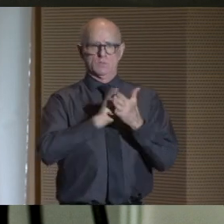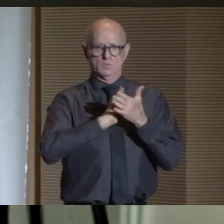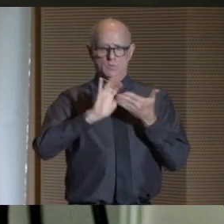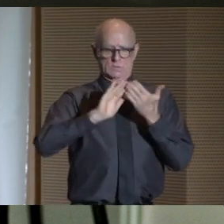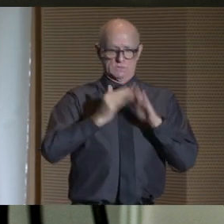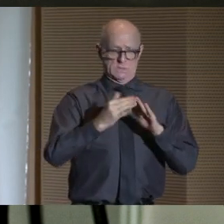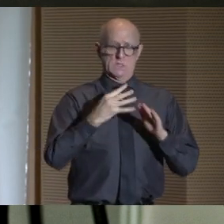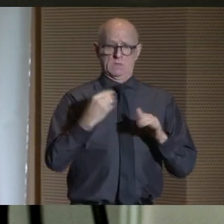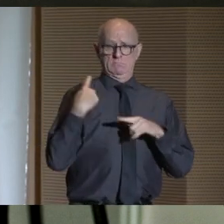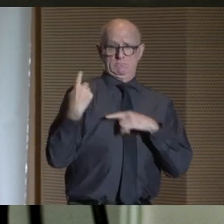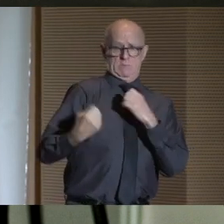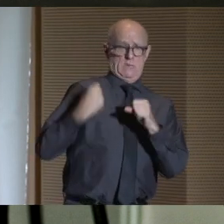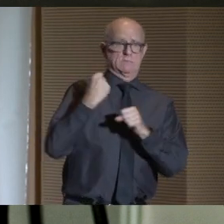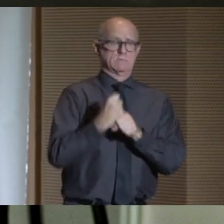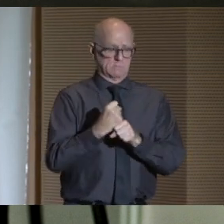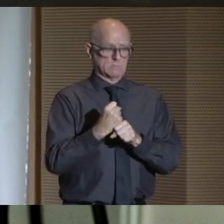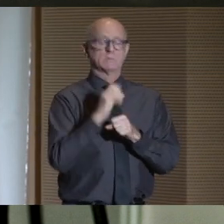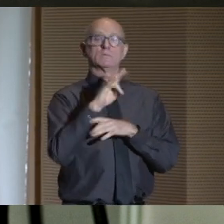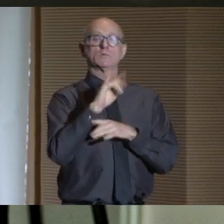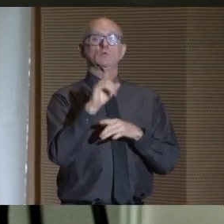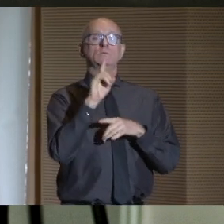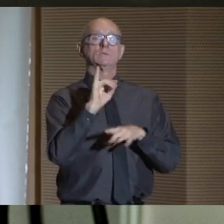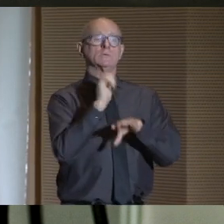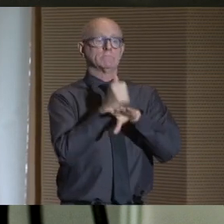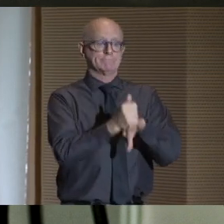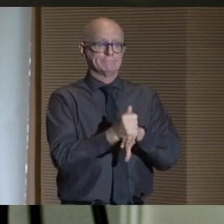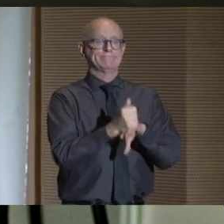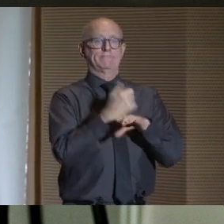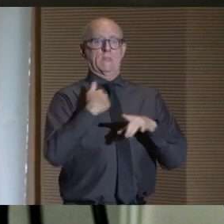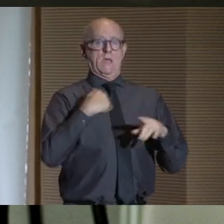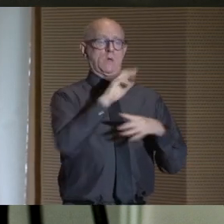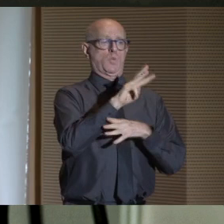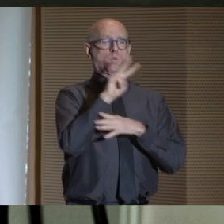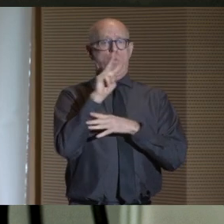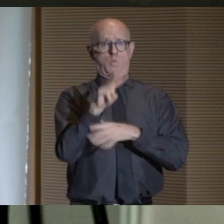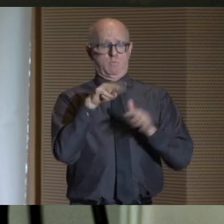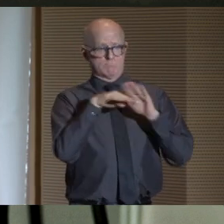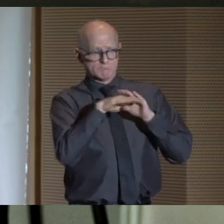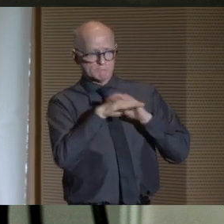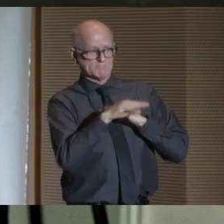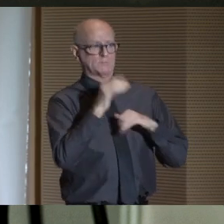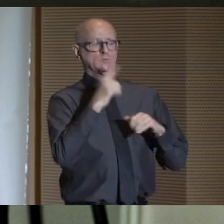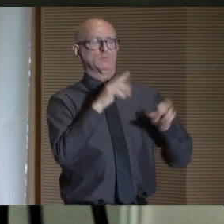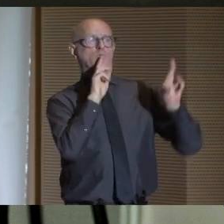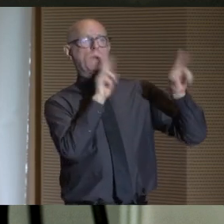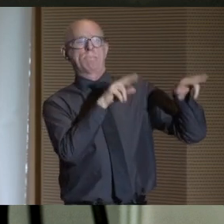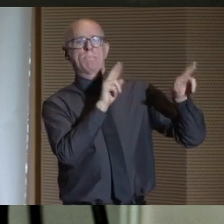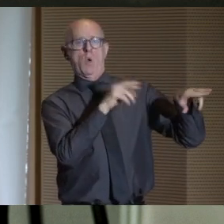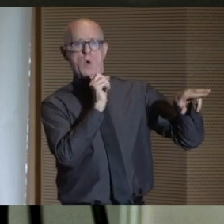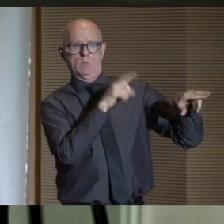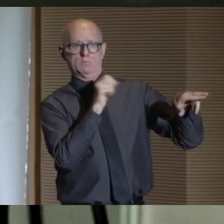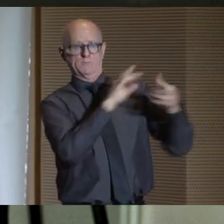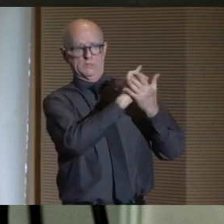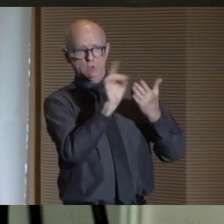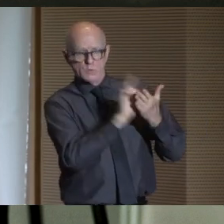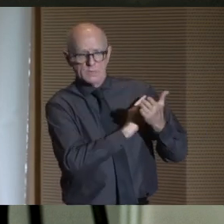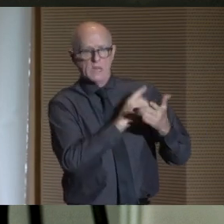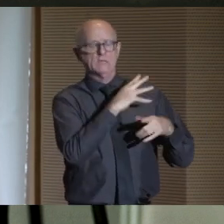And that is why, in the past year, CUNY has launched a portal to facilitate reporting acts of discrimination,